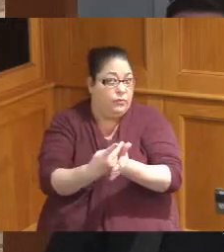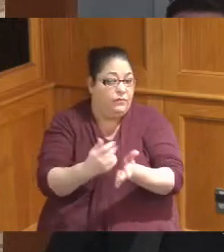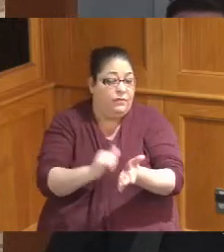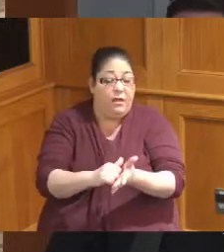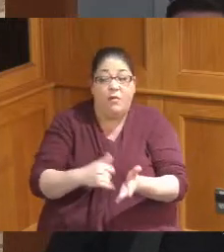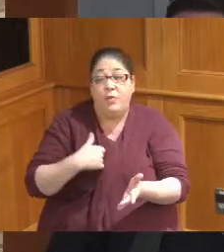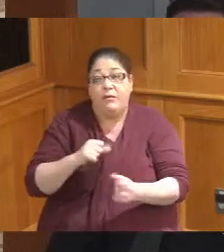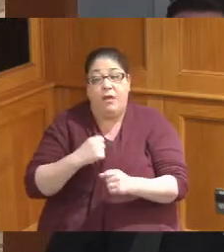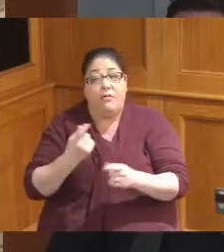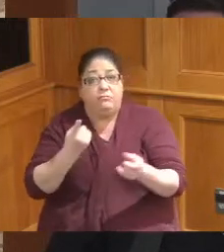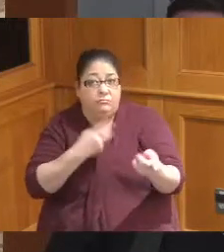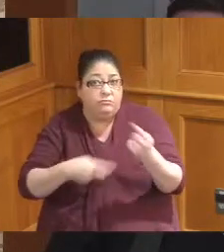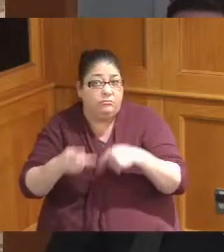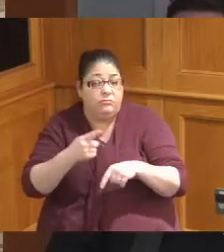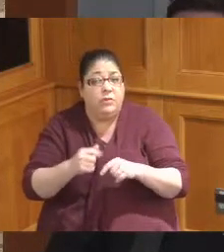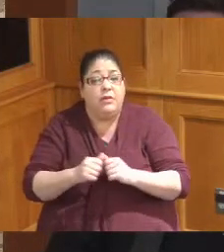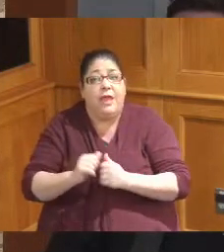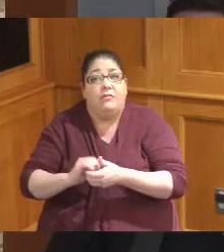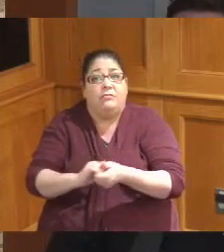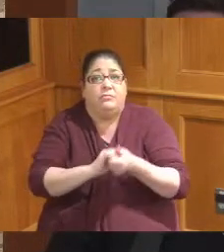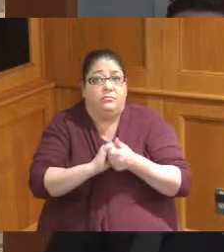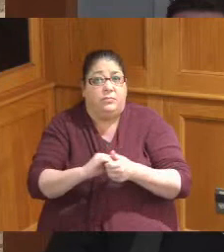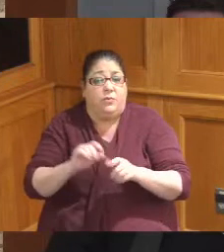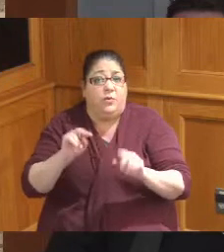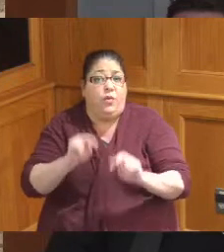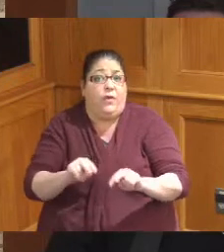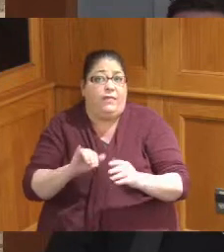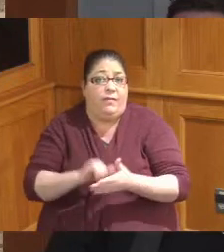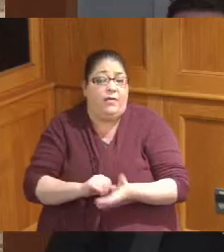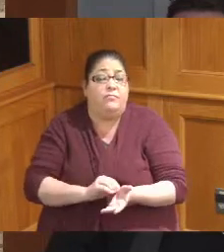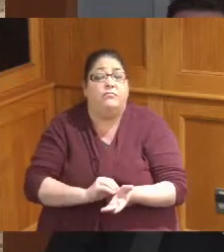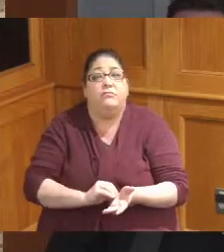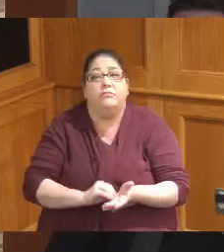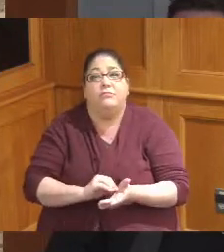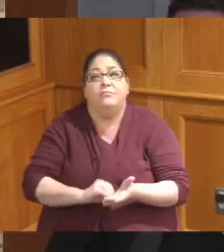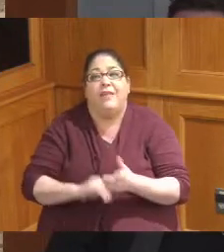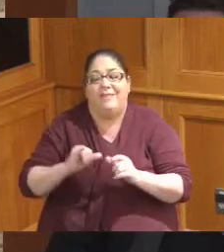there's opportunities for Partnerships across the Board this particular stretch is approximately a